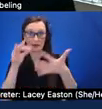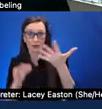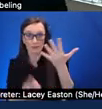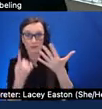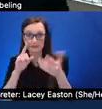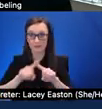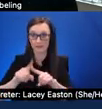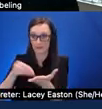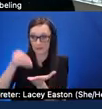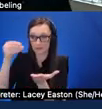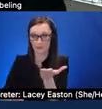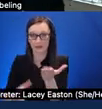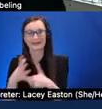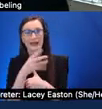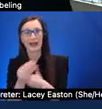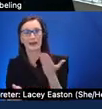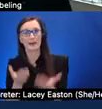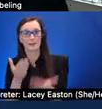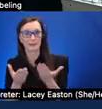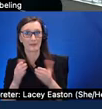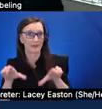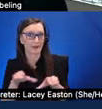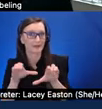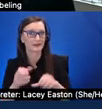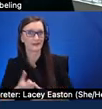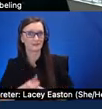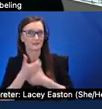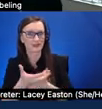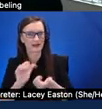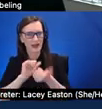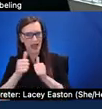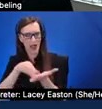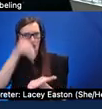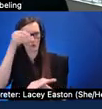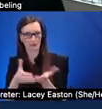and then multiple means of action and expression how will learners be able to show what they know